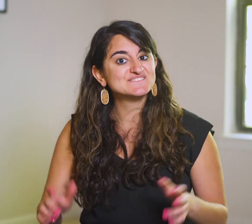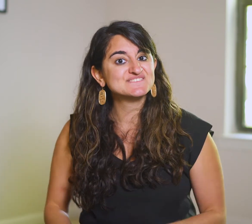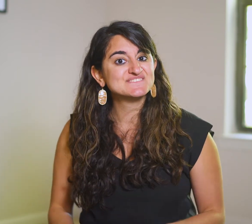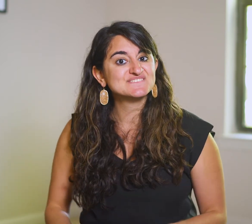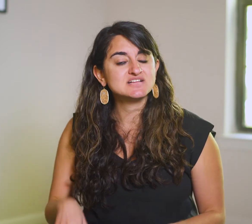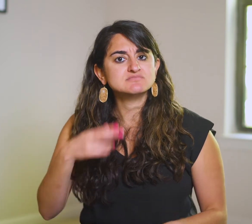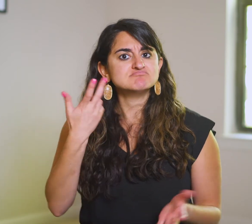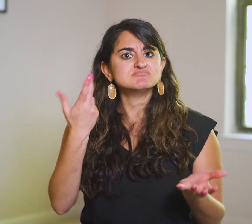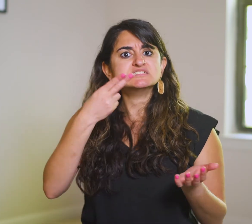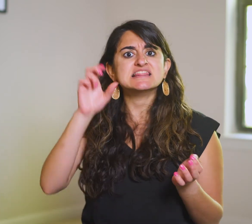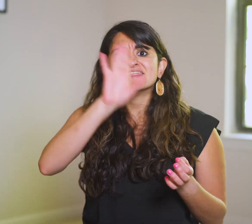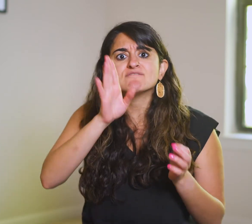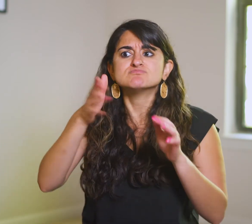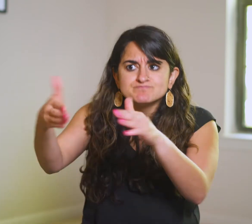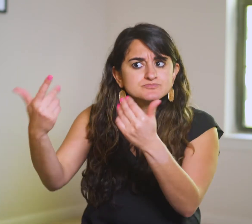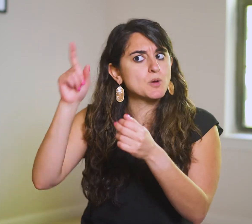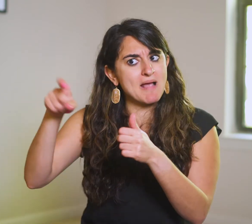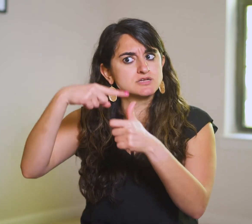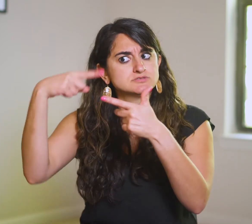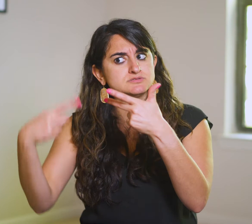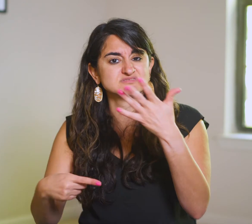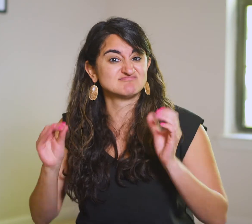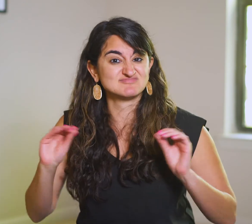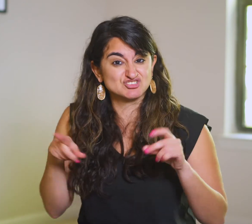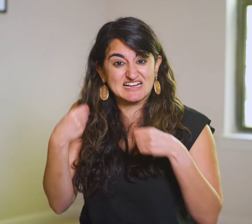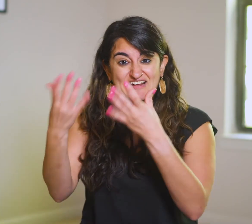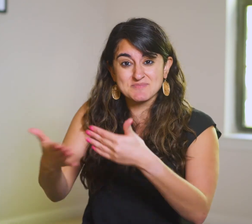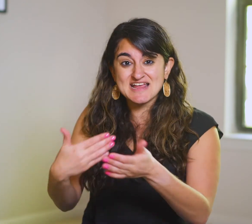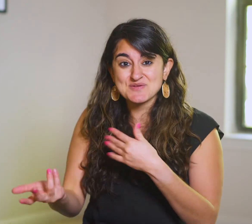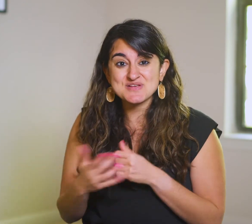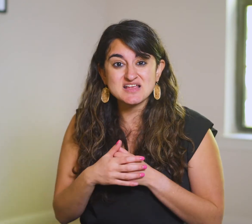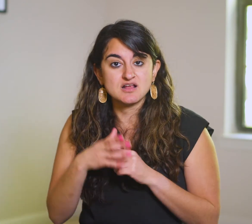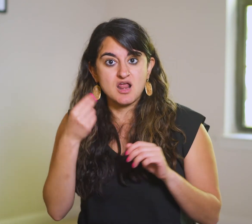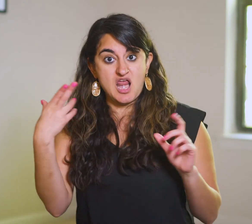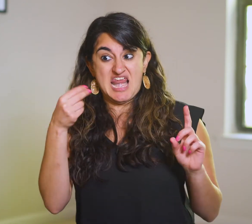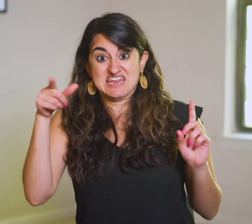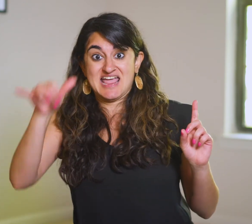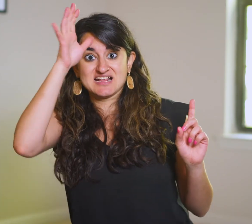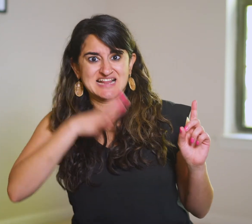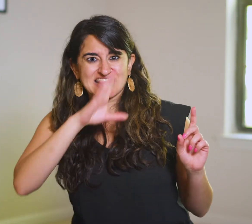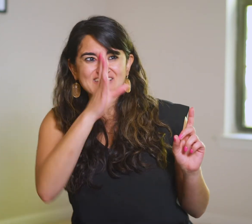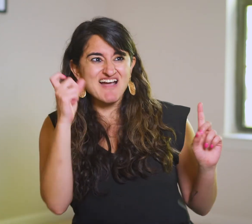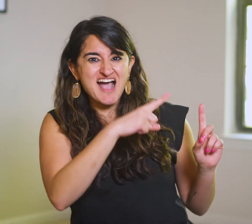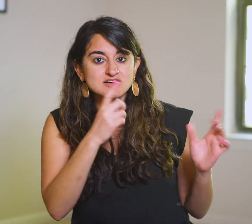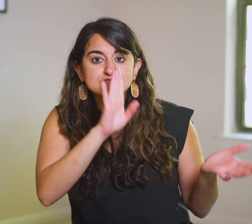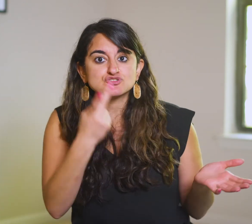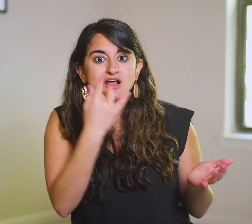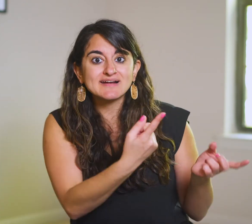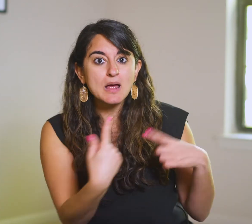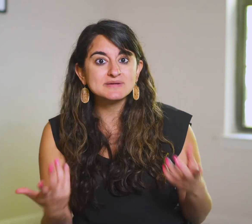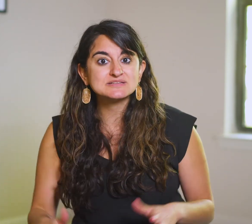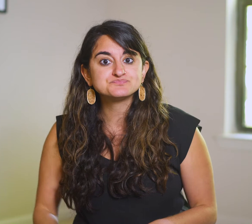He never sought it out, and he never saw it coming.